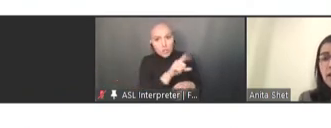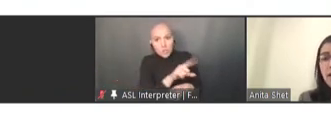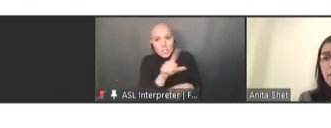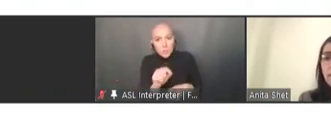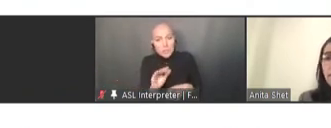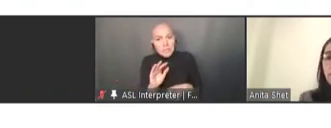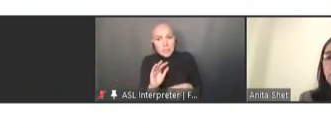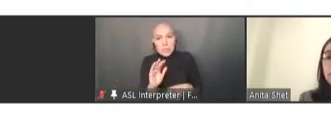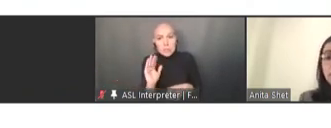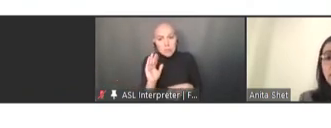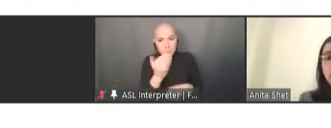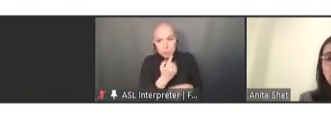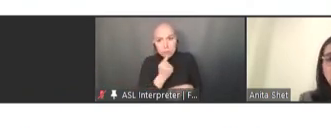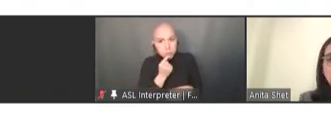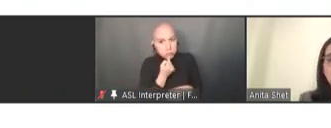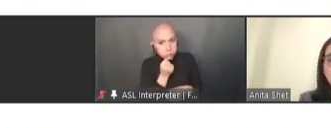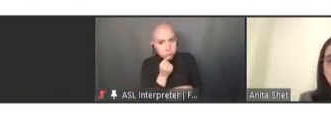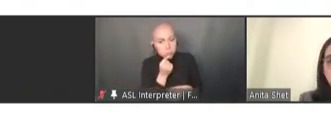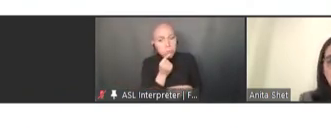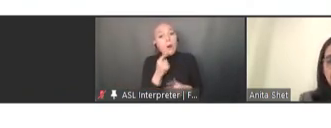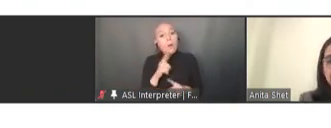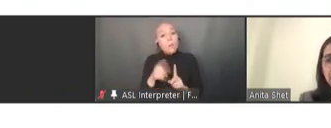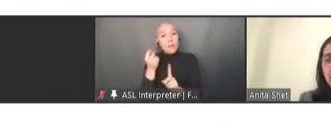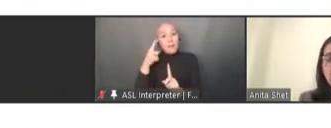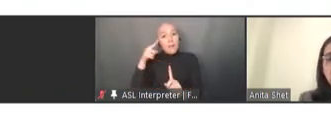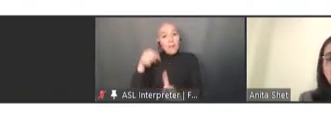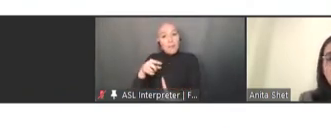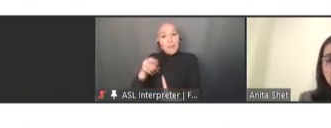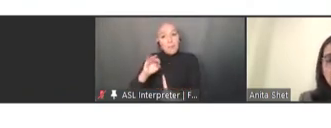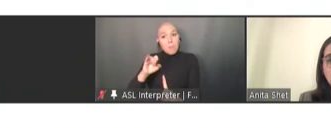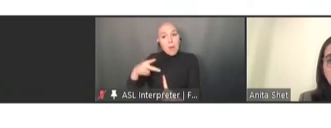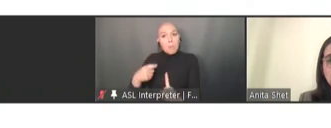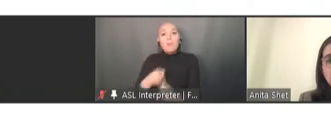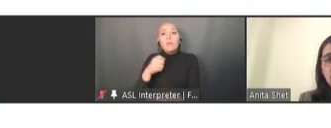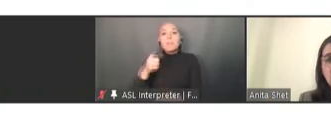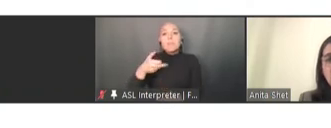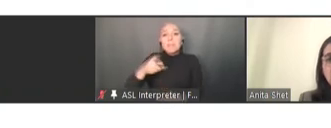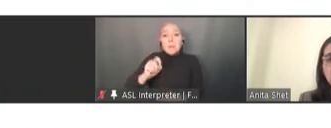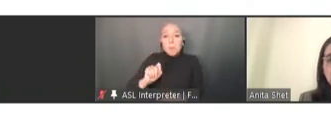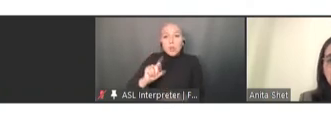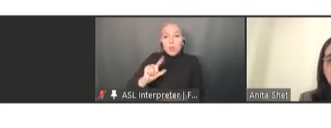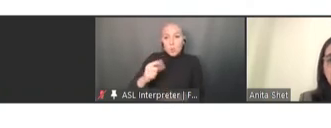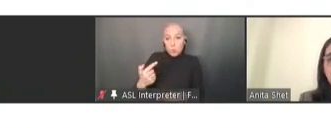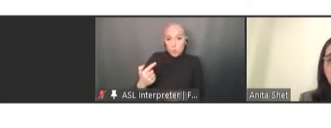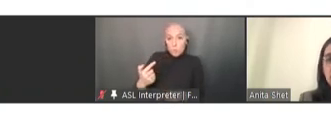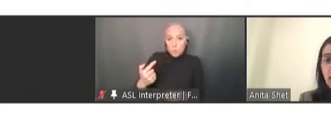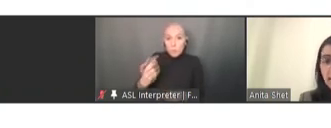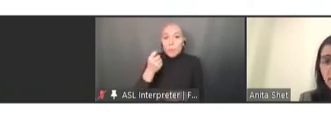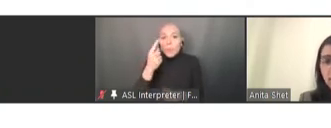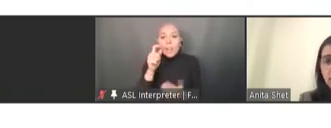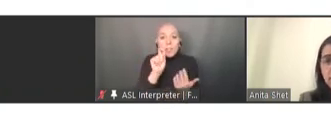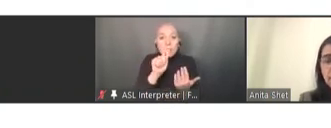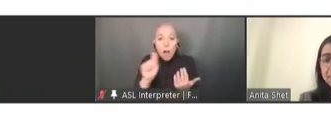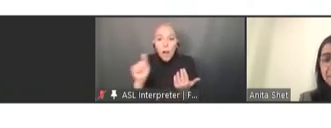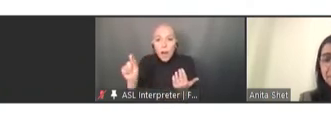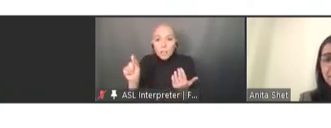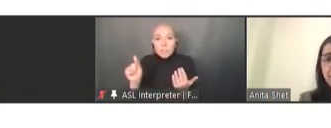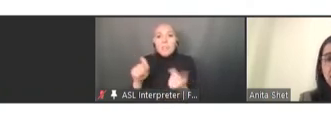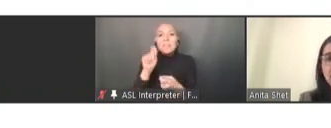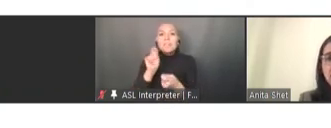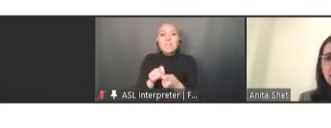a map from September of 2021. The dots that you see are the specific vaccine antigens. Yellow